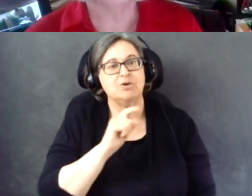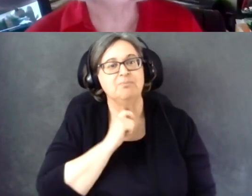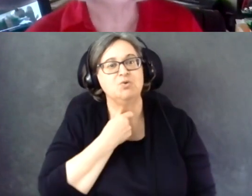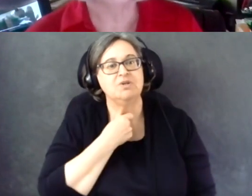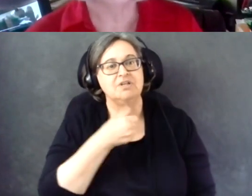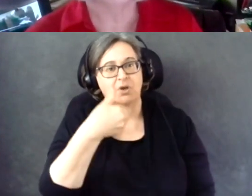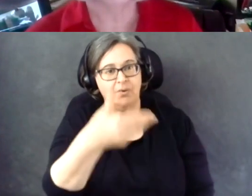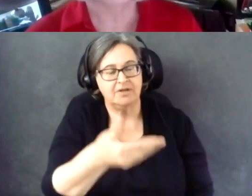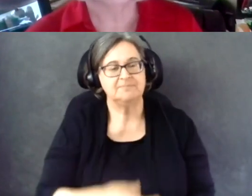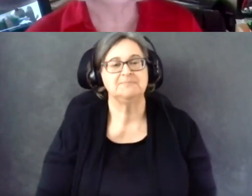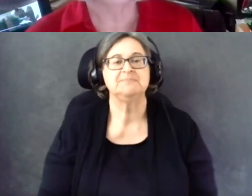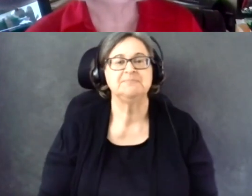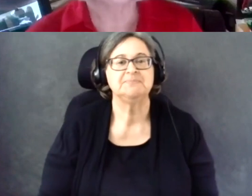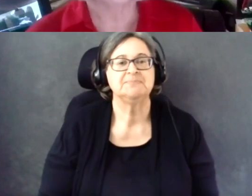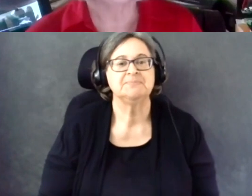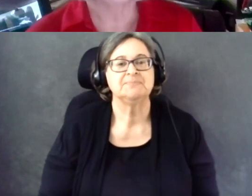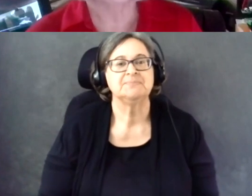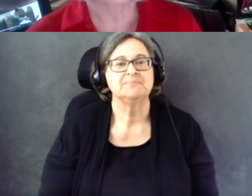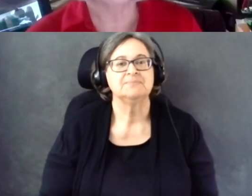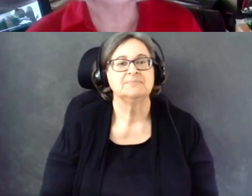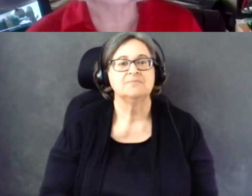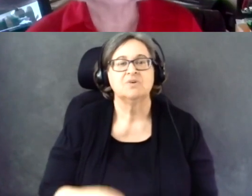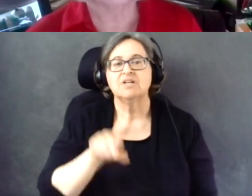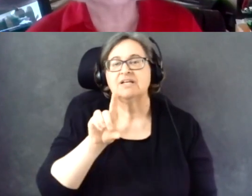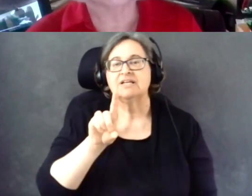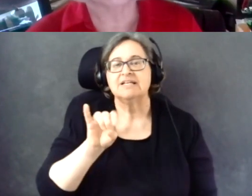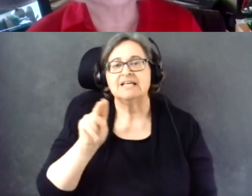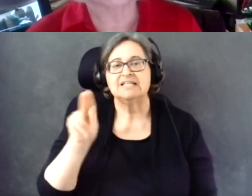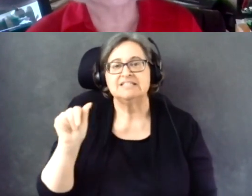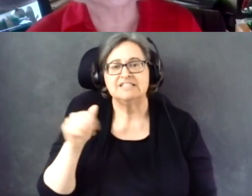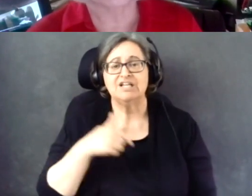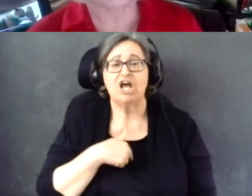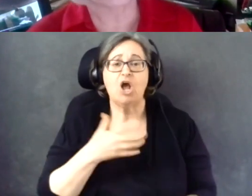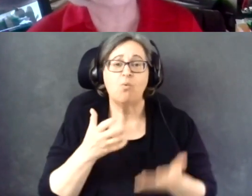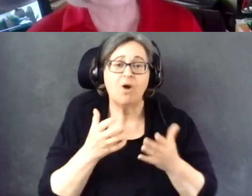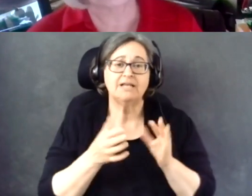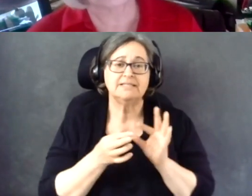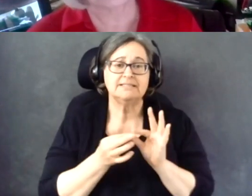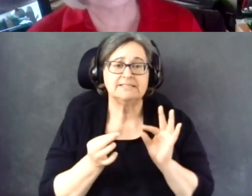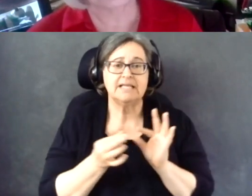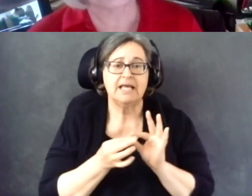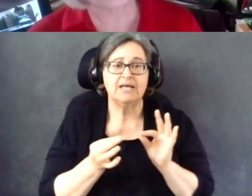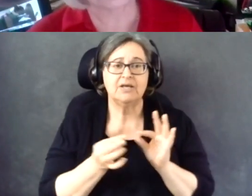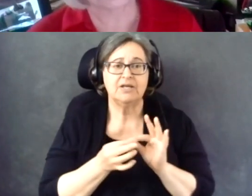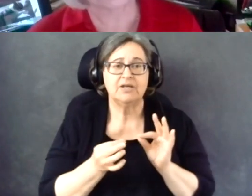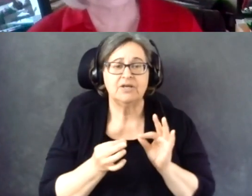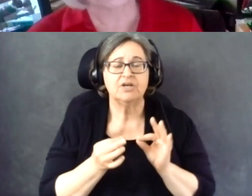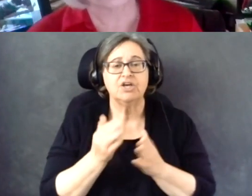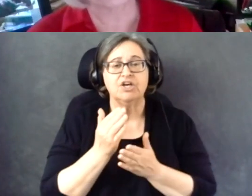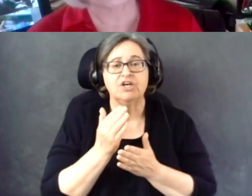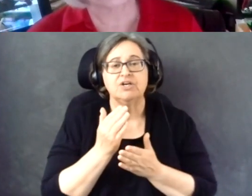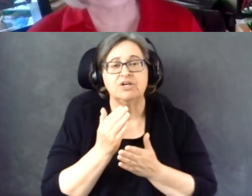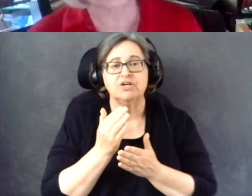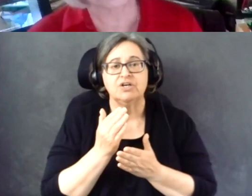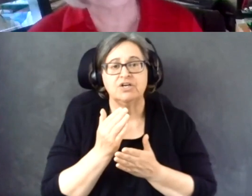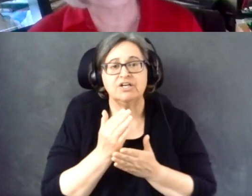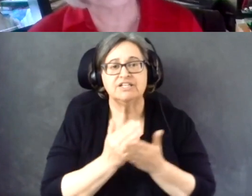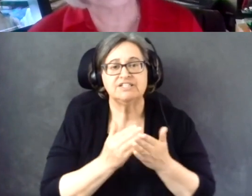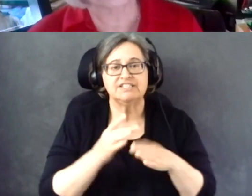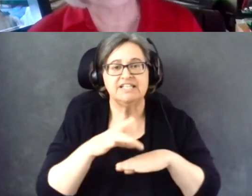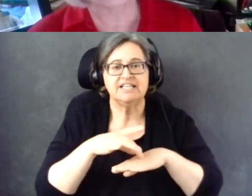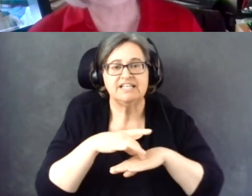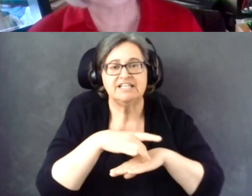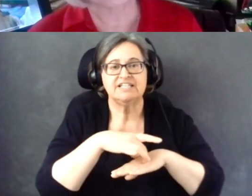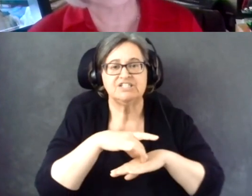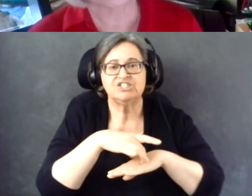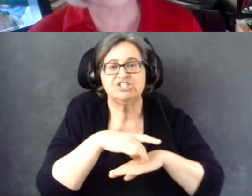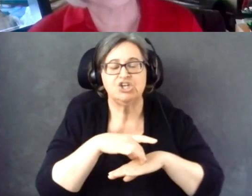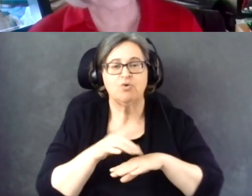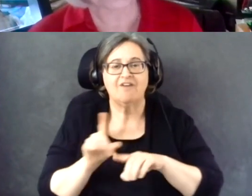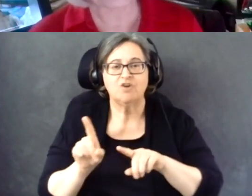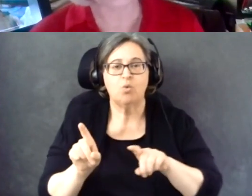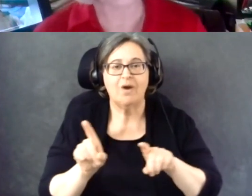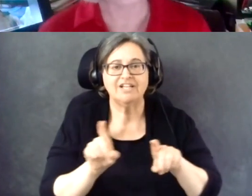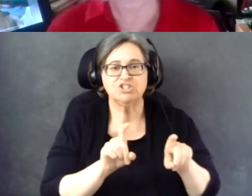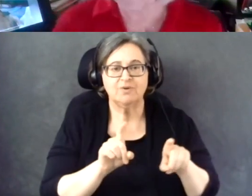I just want to say that some of the geographical questions on the